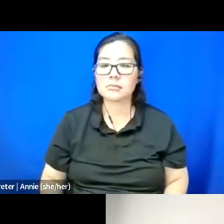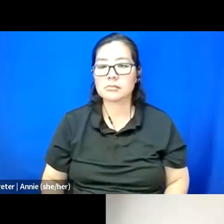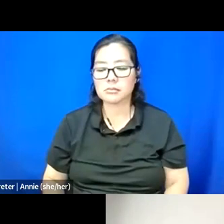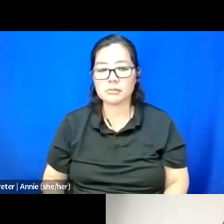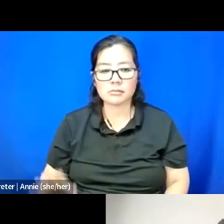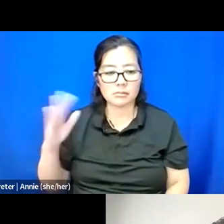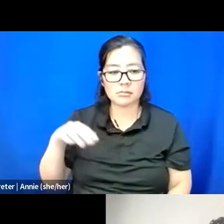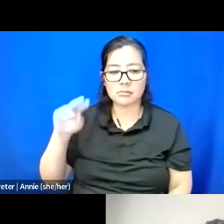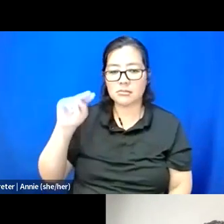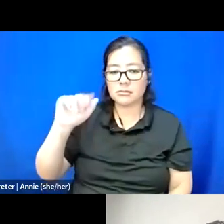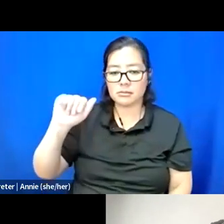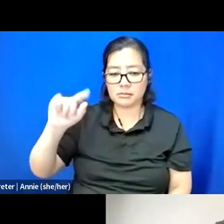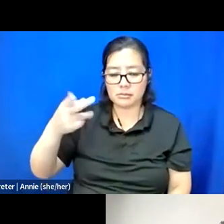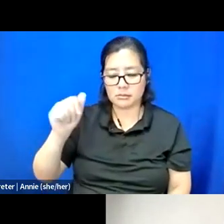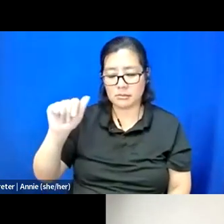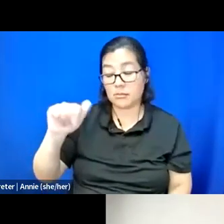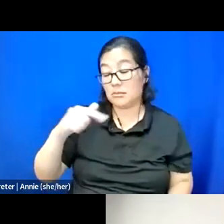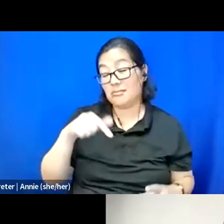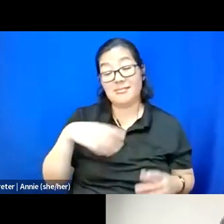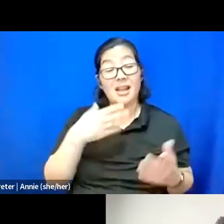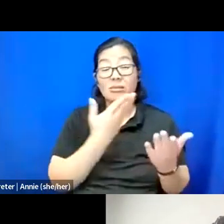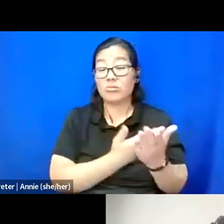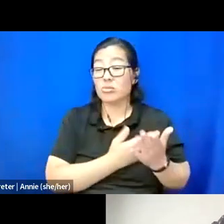Yeah, I think it was really indicative of how, like, even as much as you can, like,